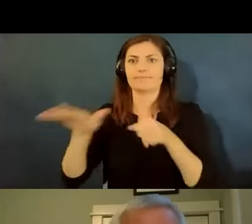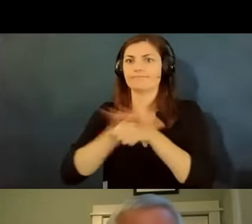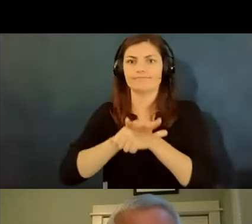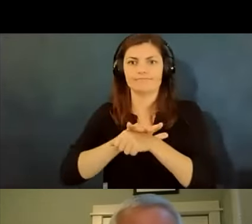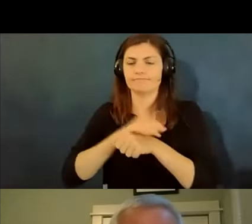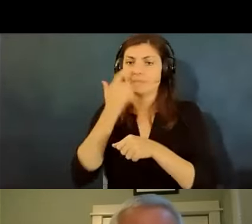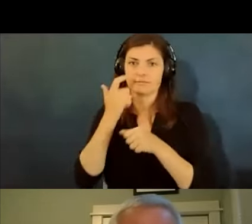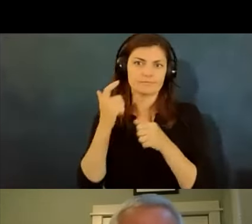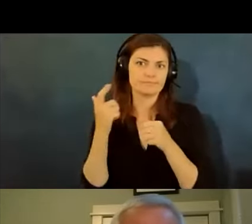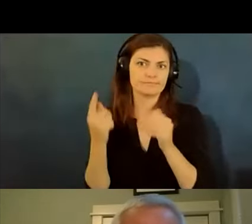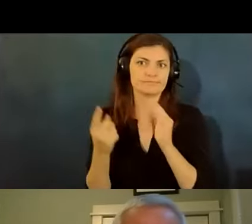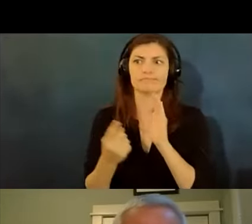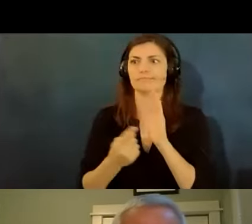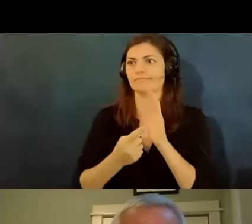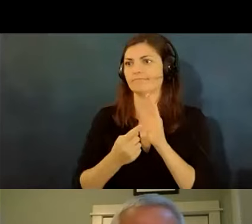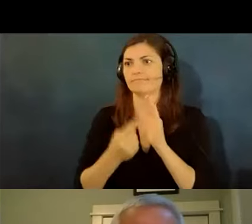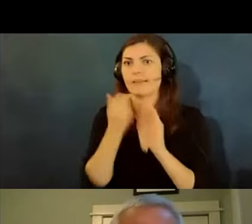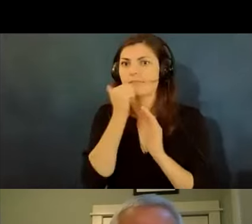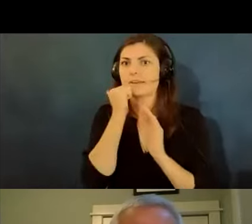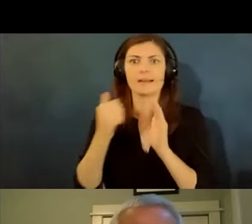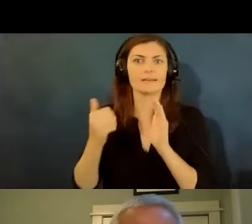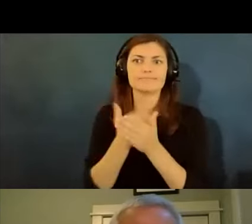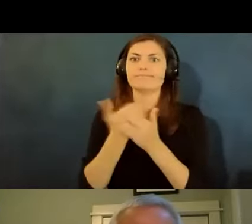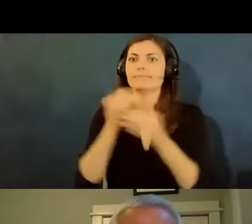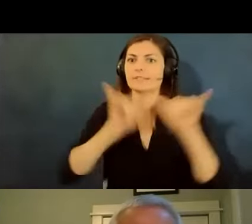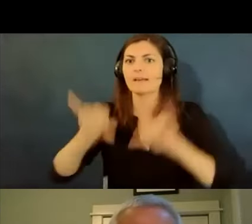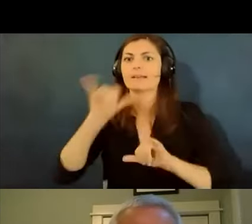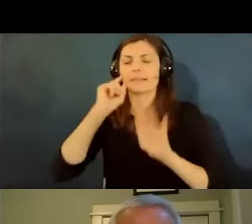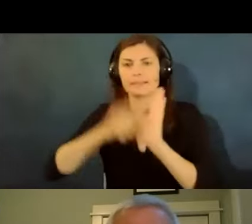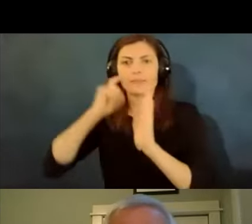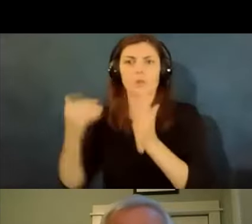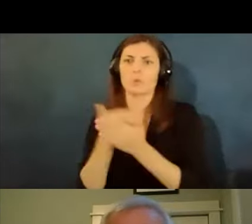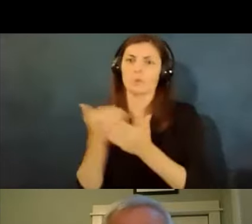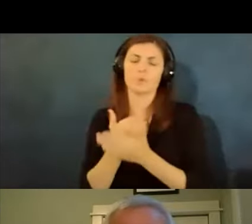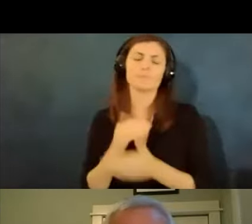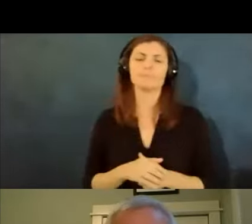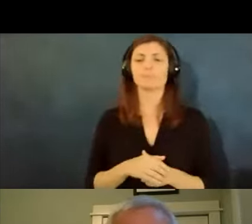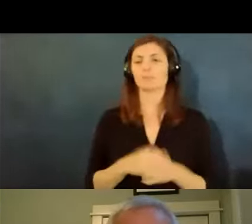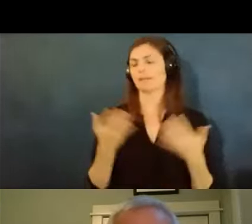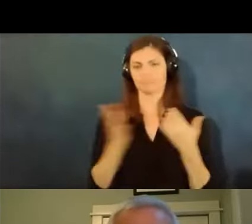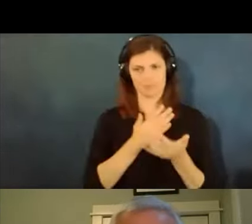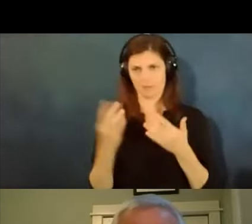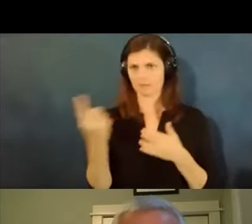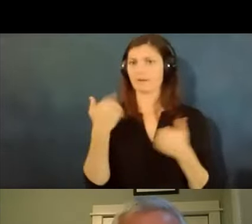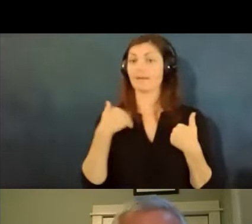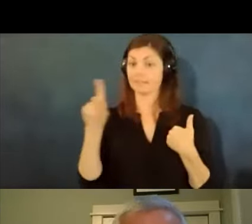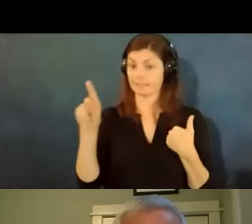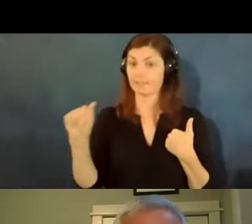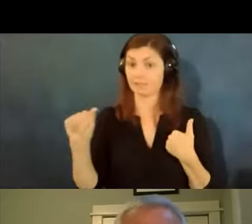forward and identifying these things um but anyway someone who has a disability that is a risk factor